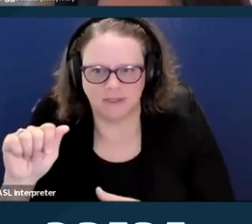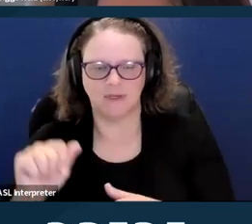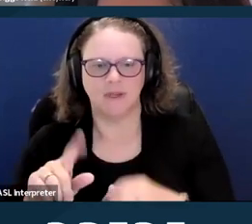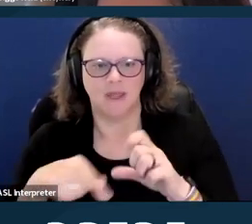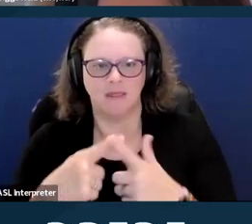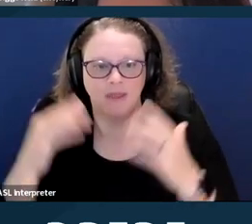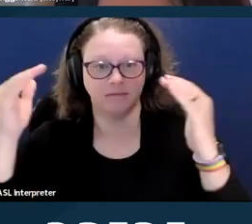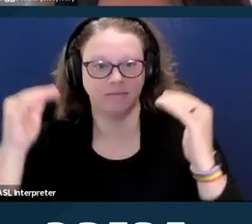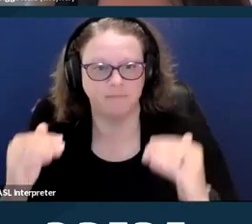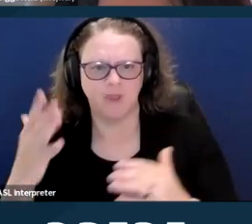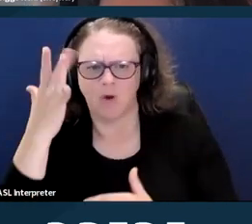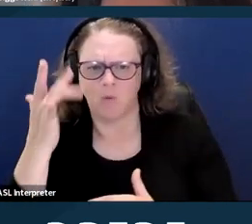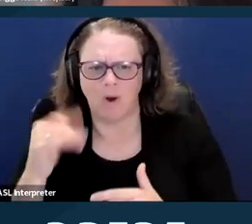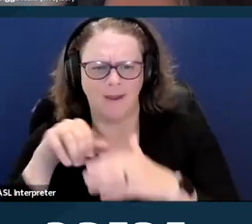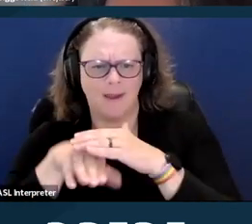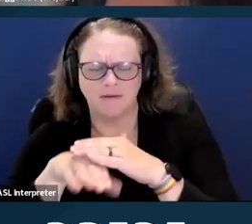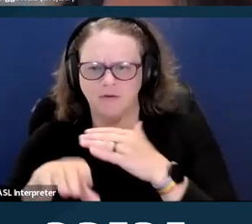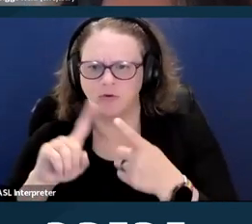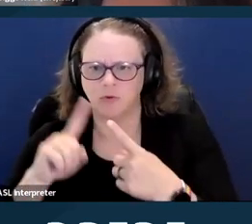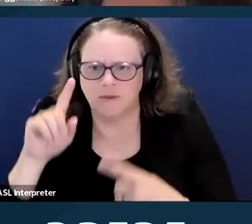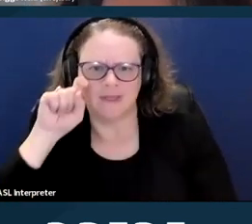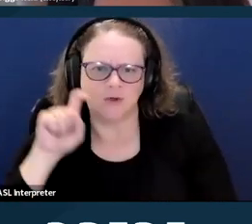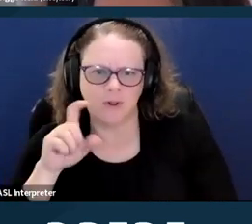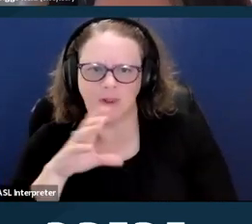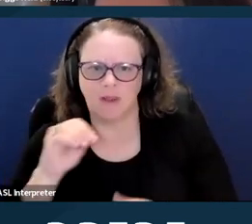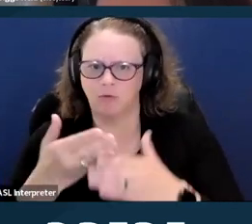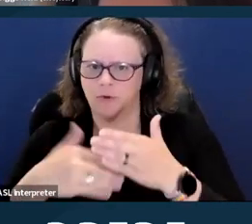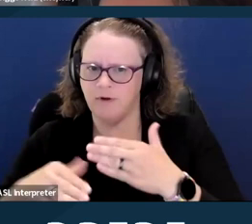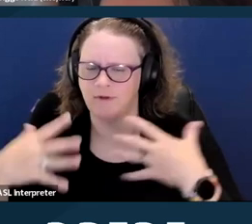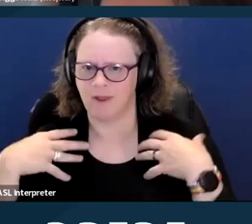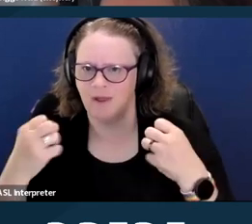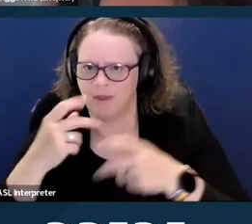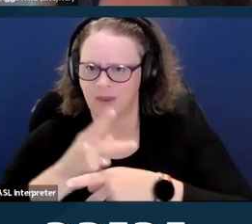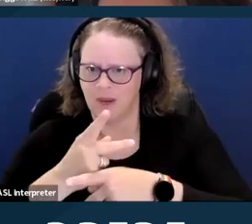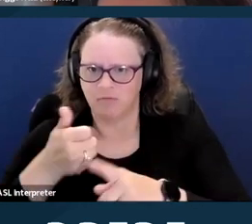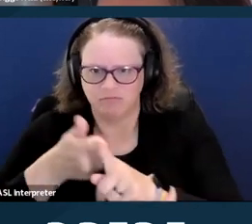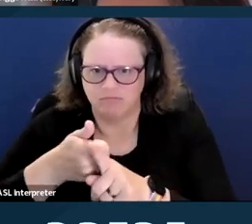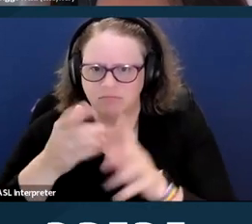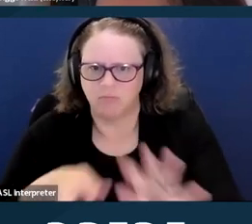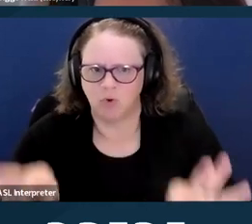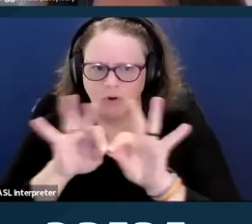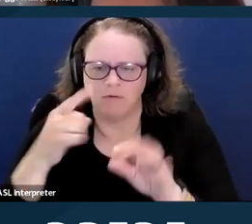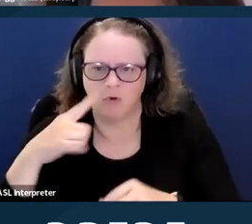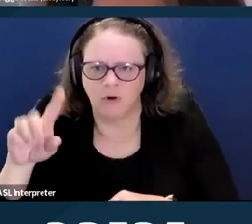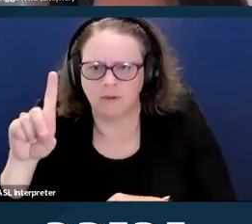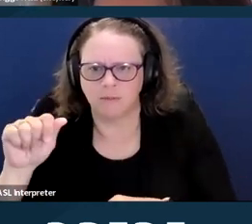and reproductive healthcare is important for disabled people. We'll cover both the historical context